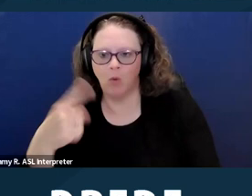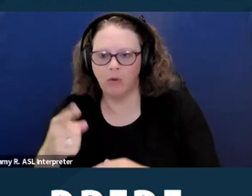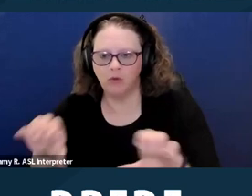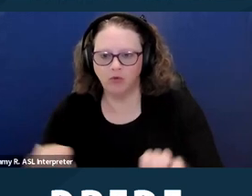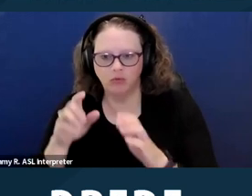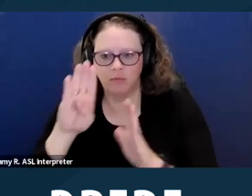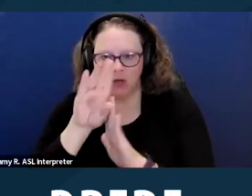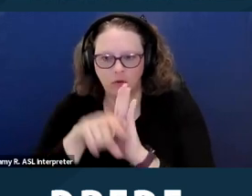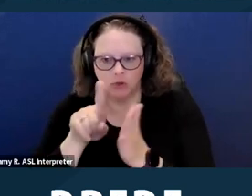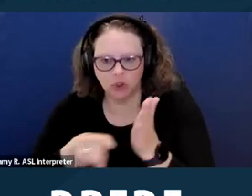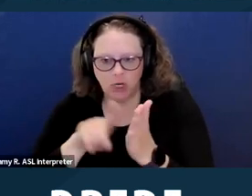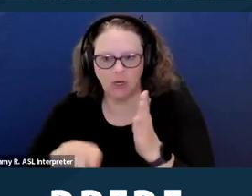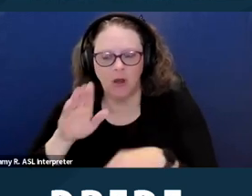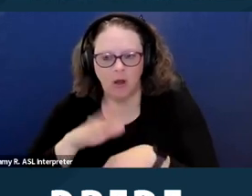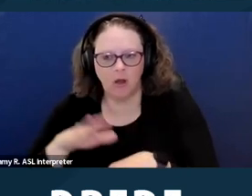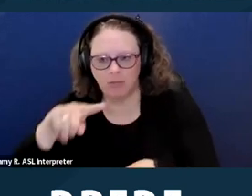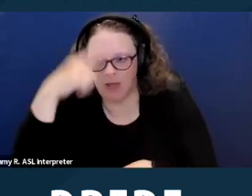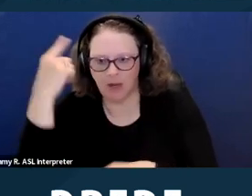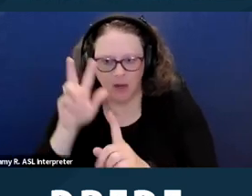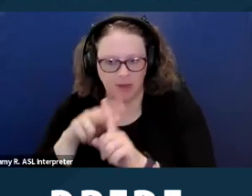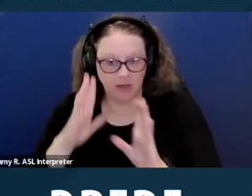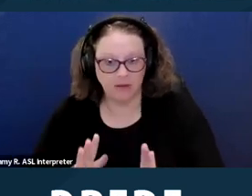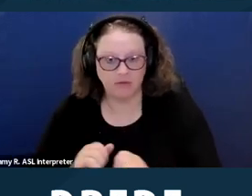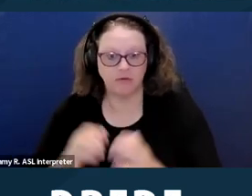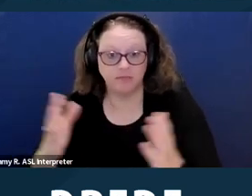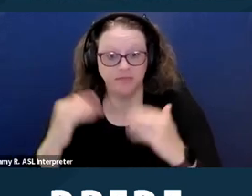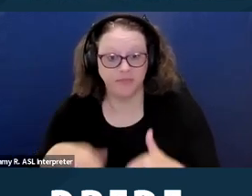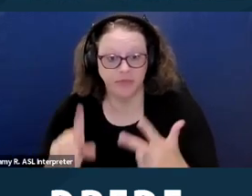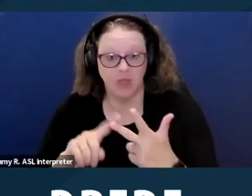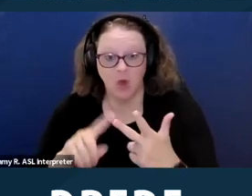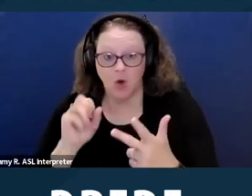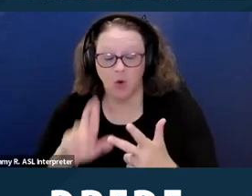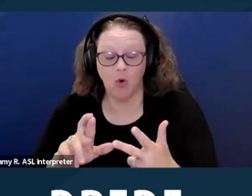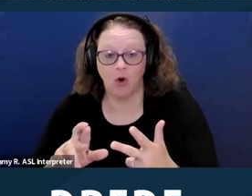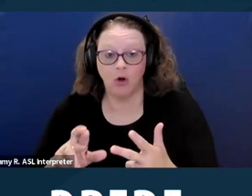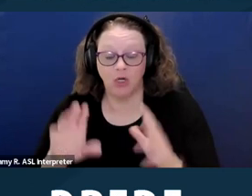or it could violate California law if it constitutes discriminatory statement.